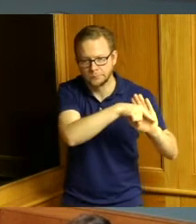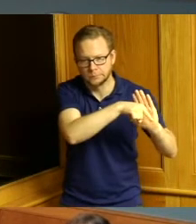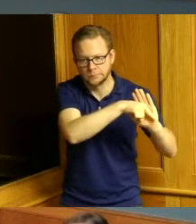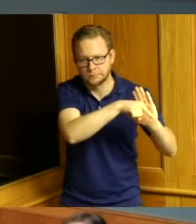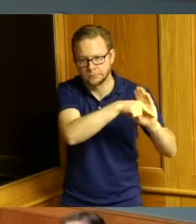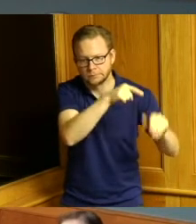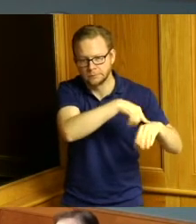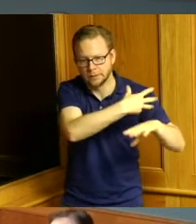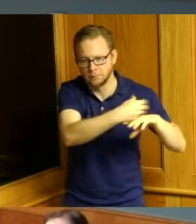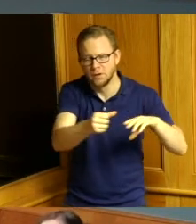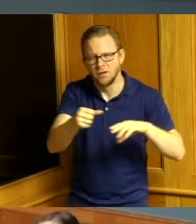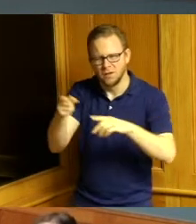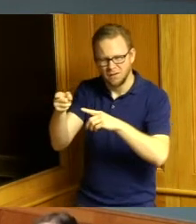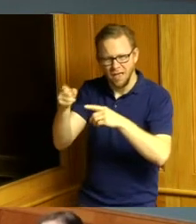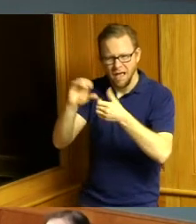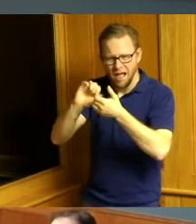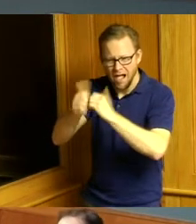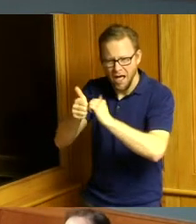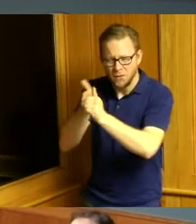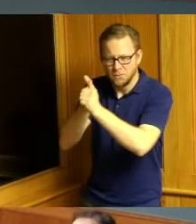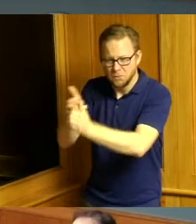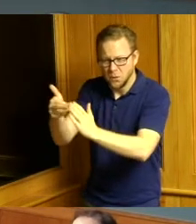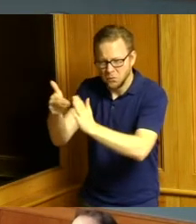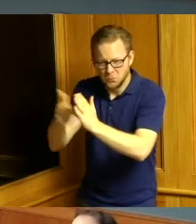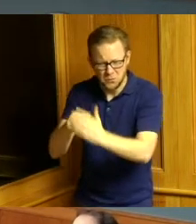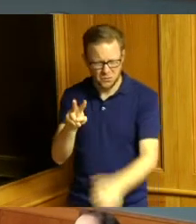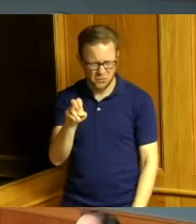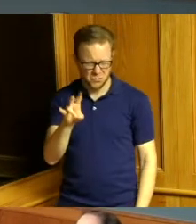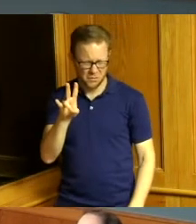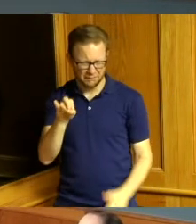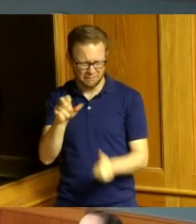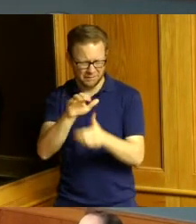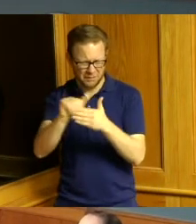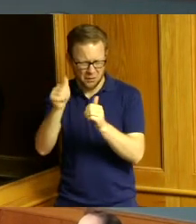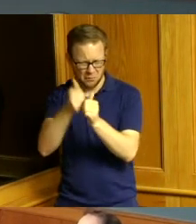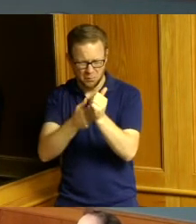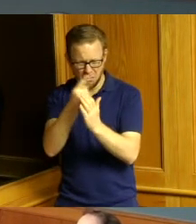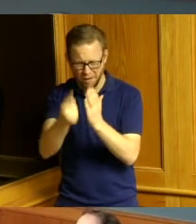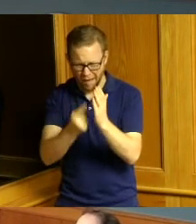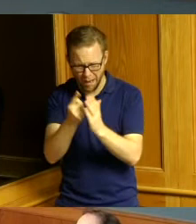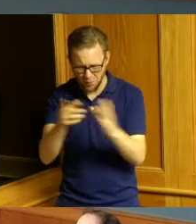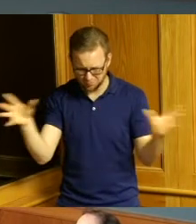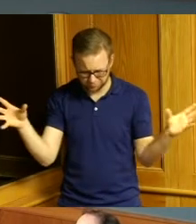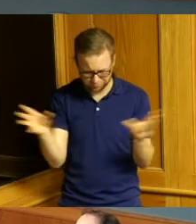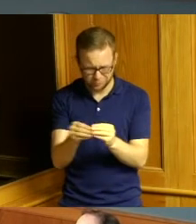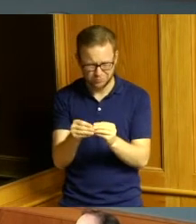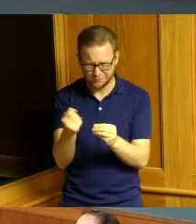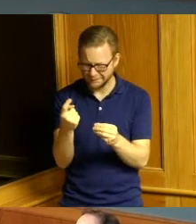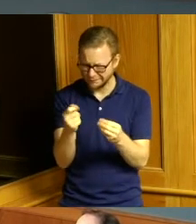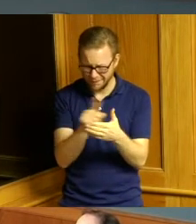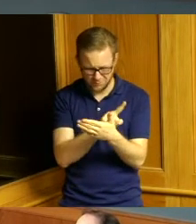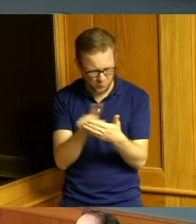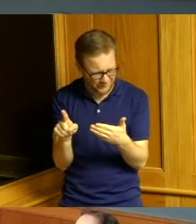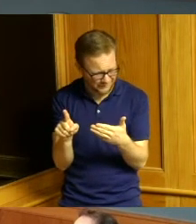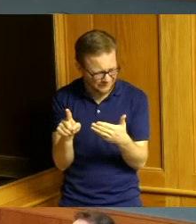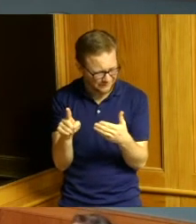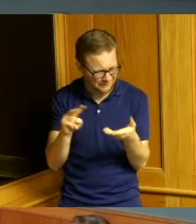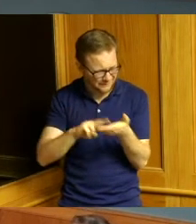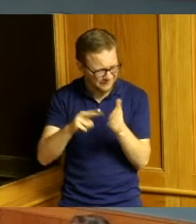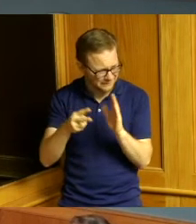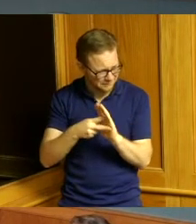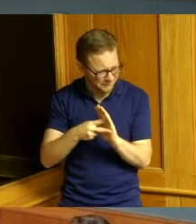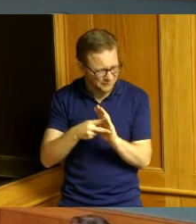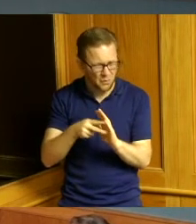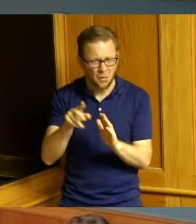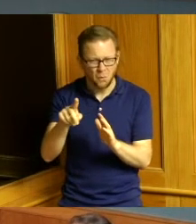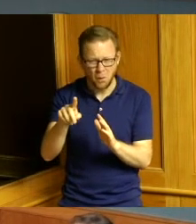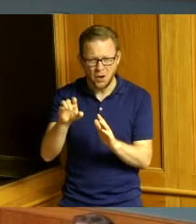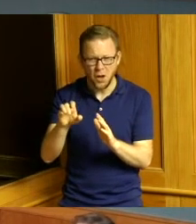and that at 270 an hour that's a total of 11 weeks work topping out at about 120,000 a year